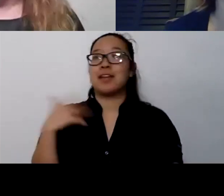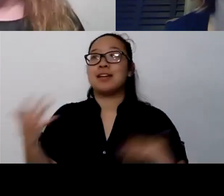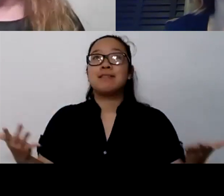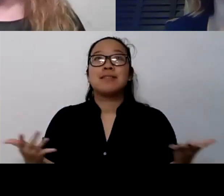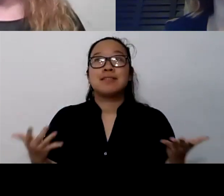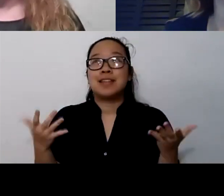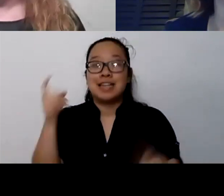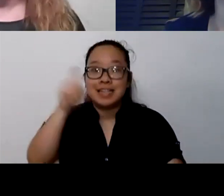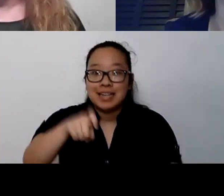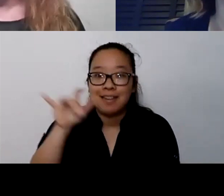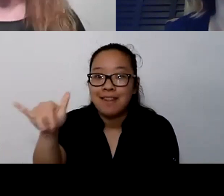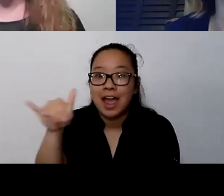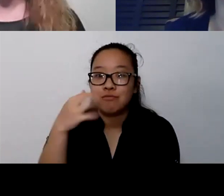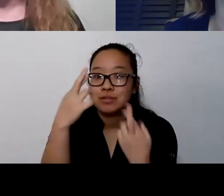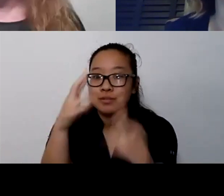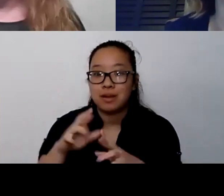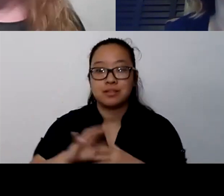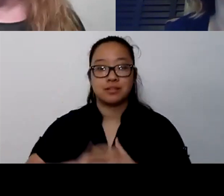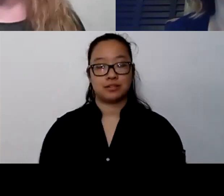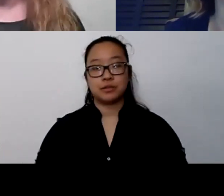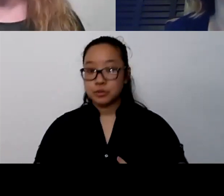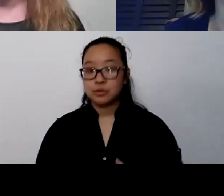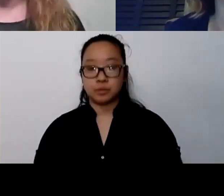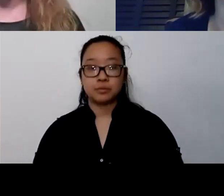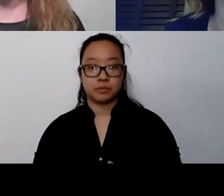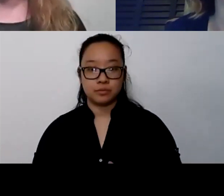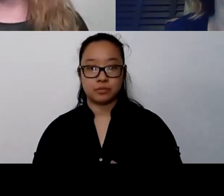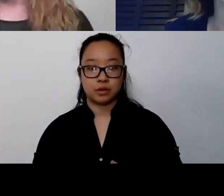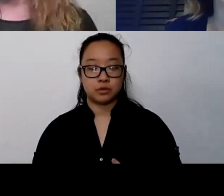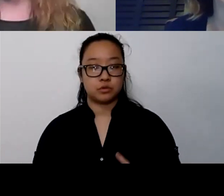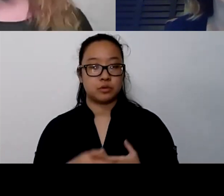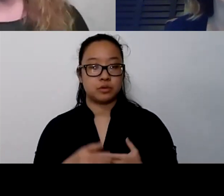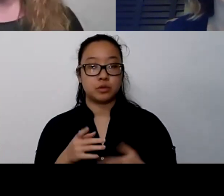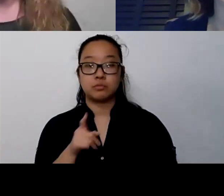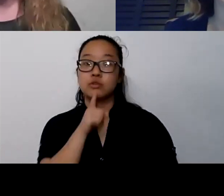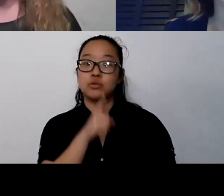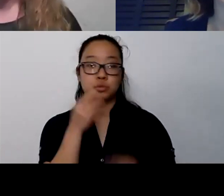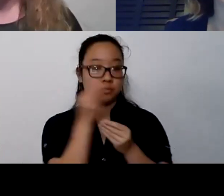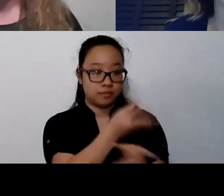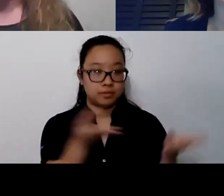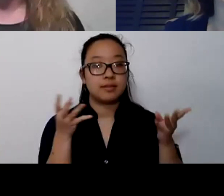"Hey, yeah, this it makes sense that you're feeling this way and this is why I'm telling you it's okay."